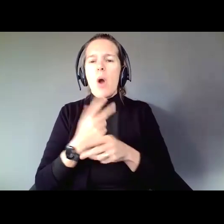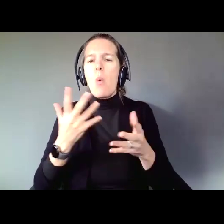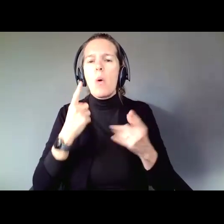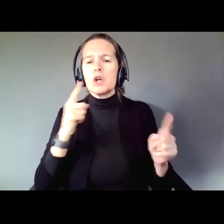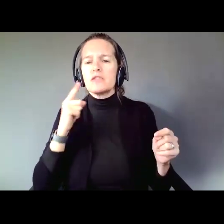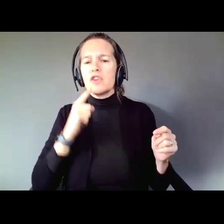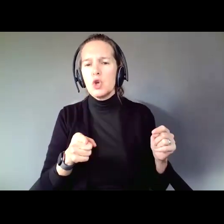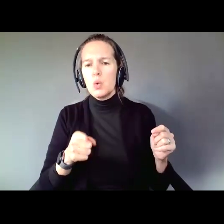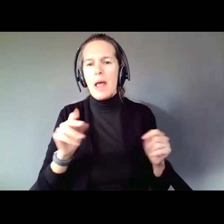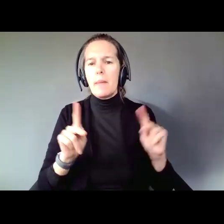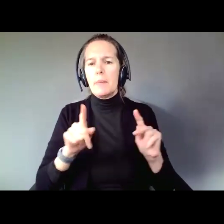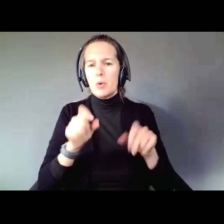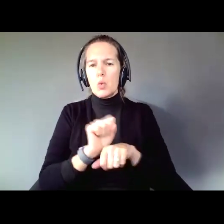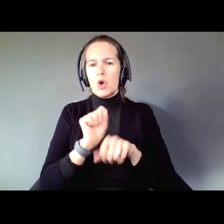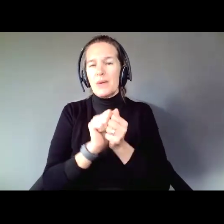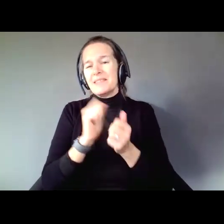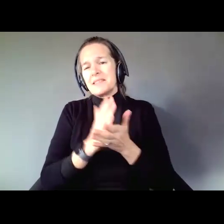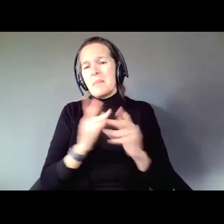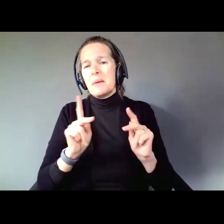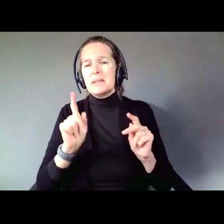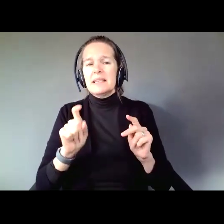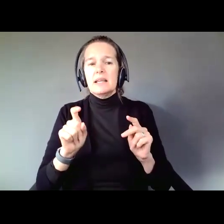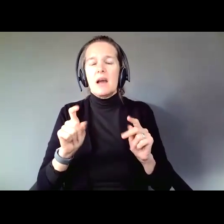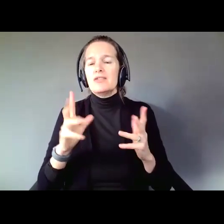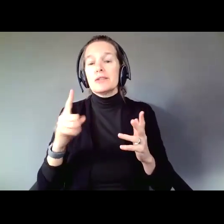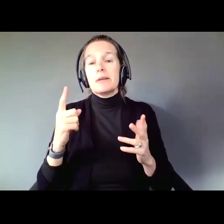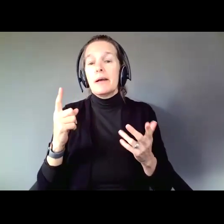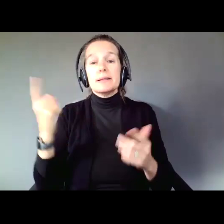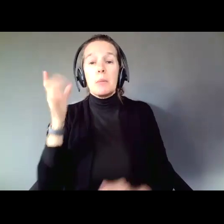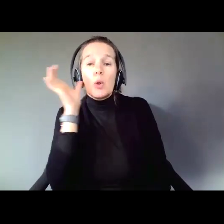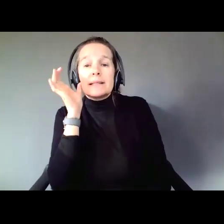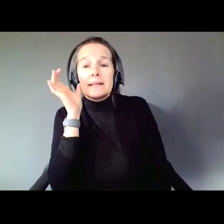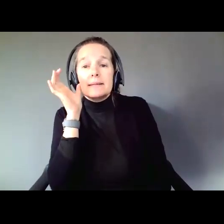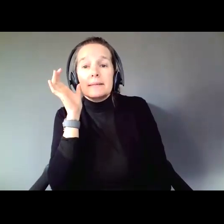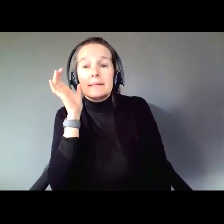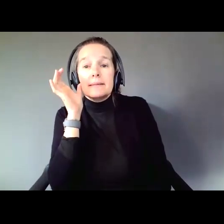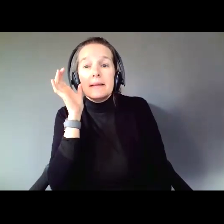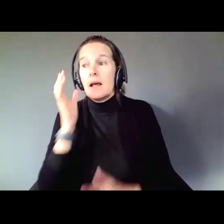Some people just need what I call a listening ear, a shoulder to lean on, someone to bounce an idea off of.